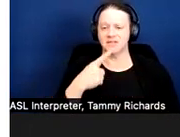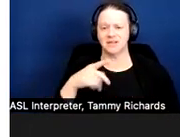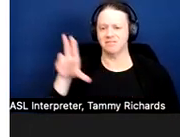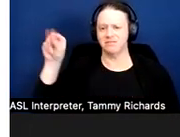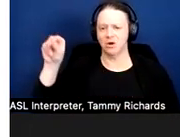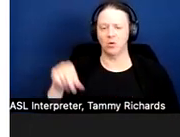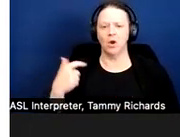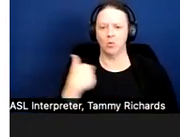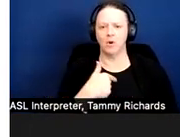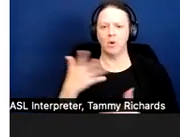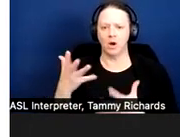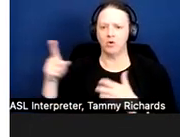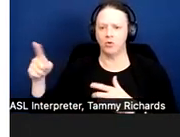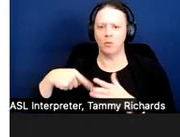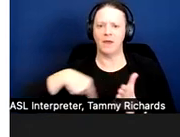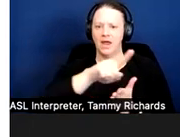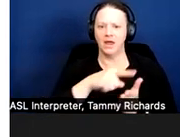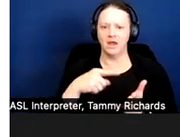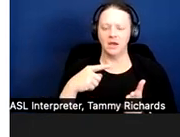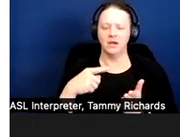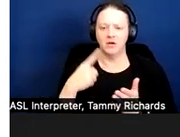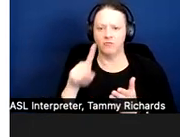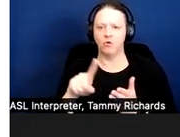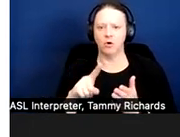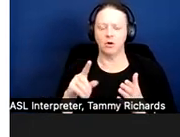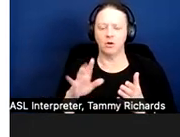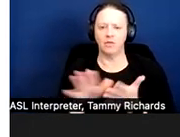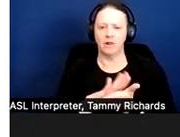cleanup. And then the city went ahead and did the cleanup and billed the tenant.